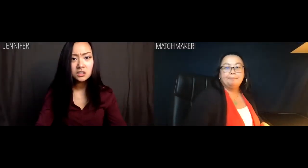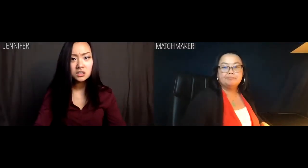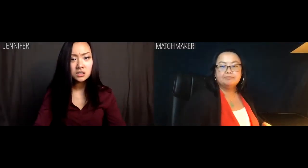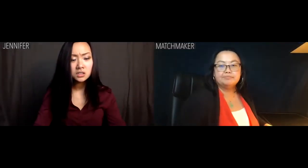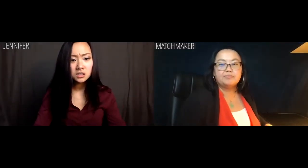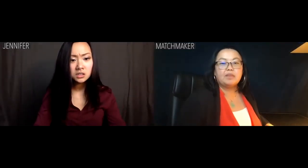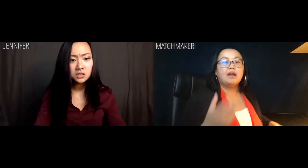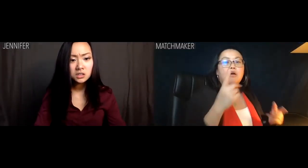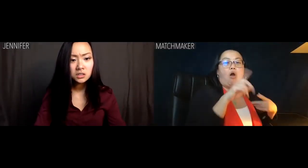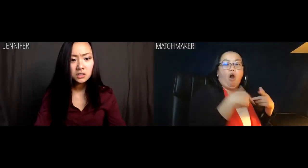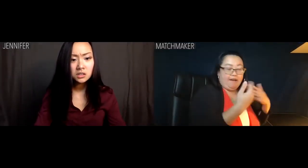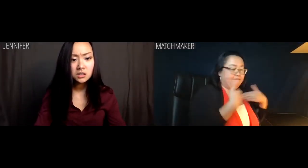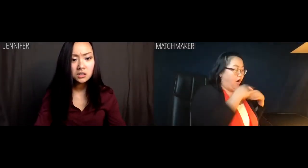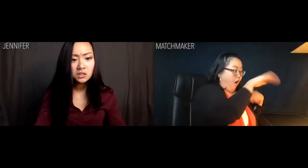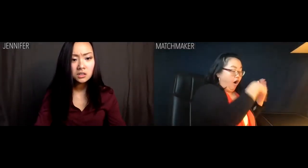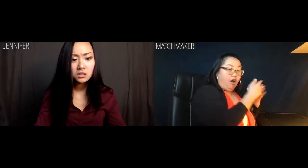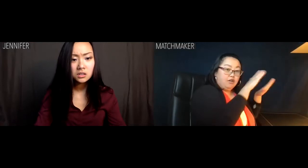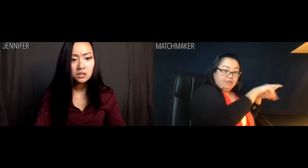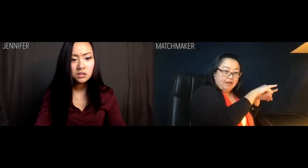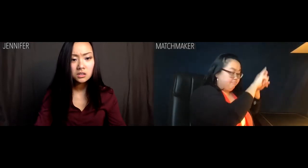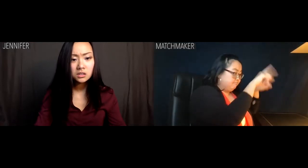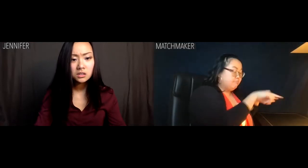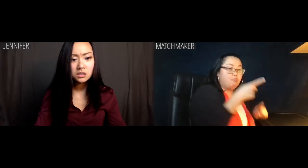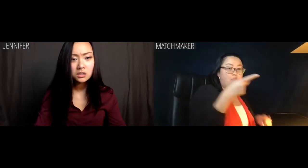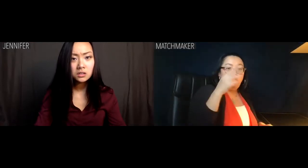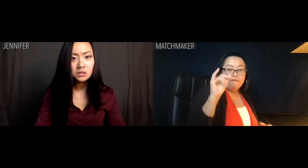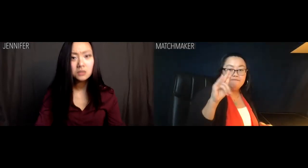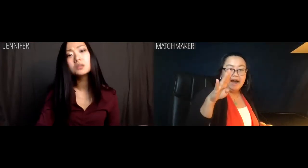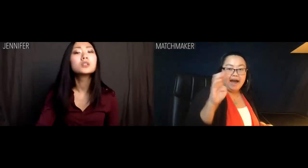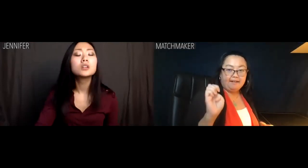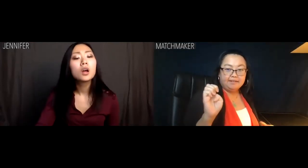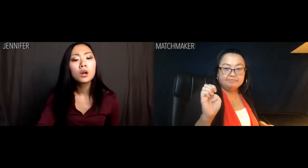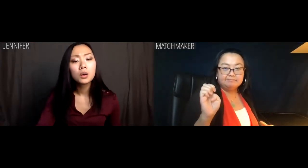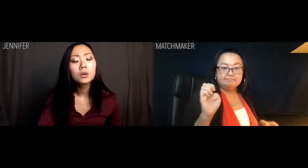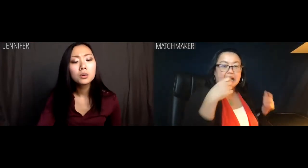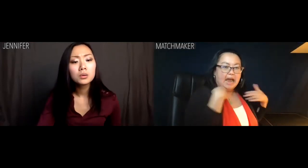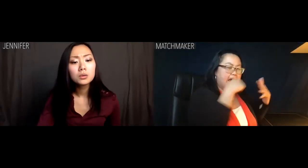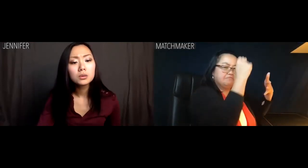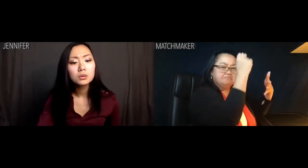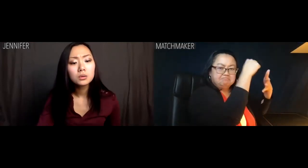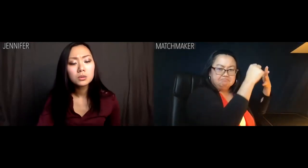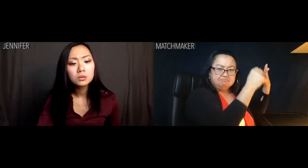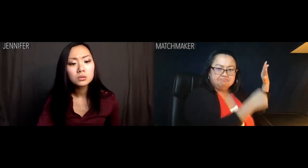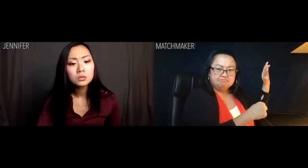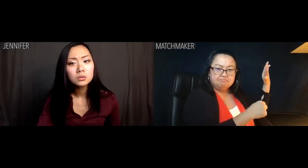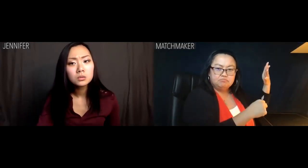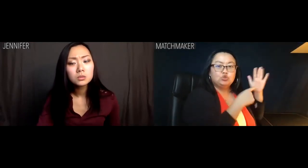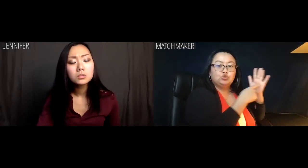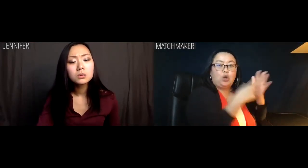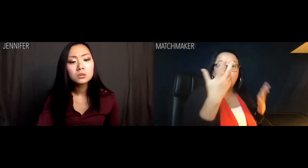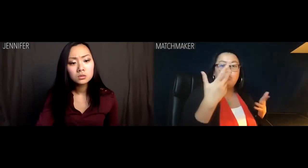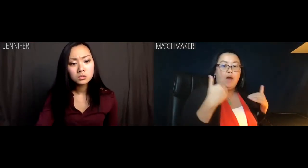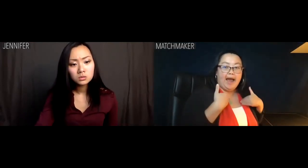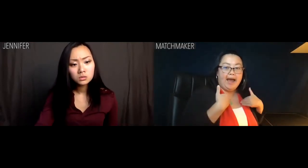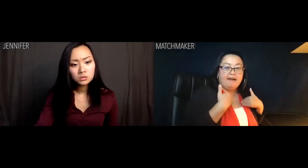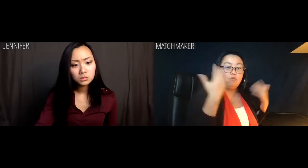Matchmaker: We already have a comprehensive profile in the several signifiers that make up your pedigree: